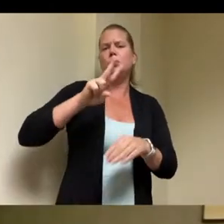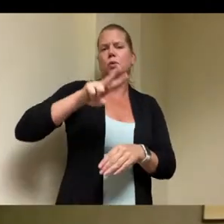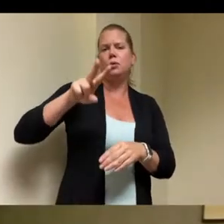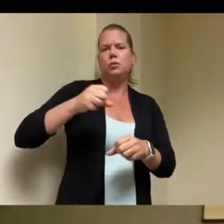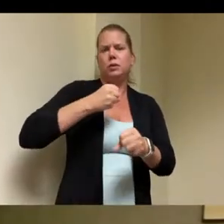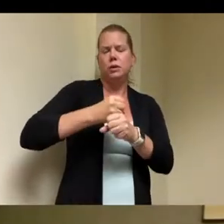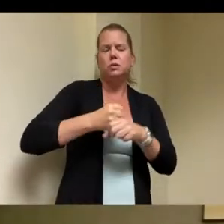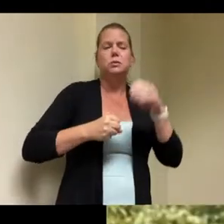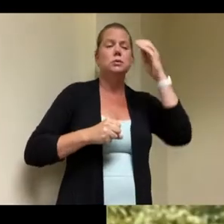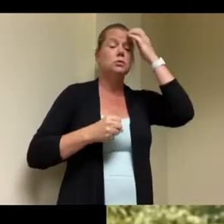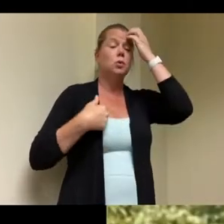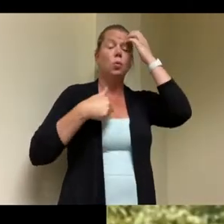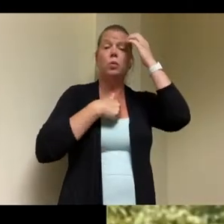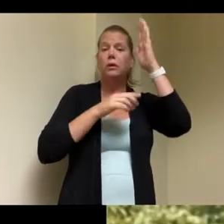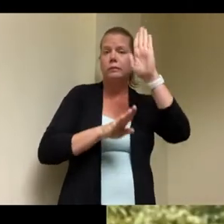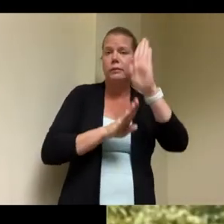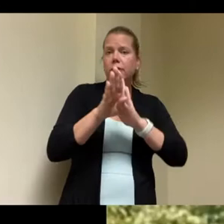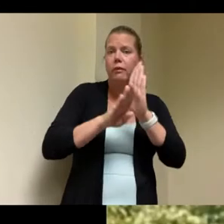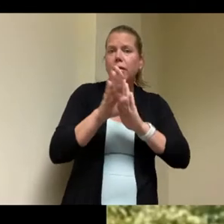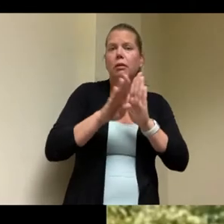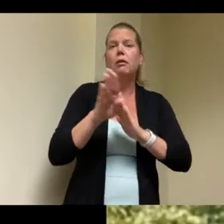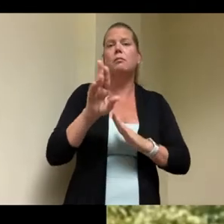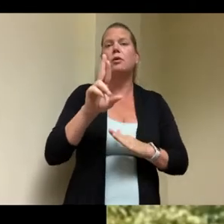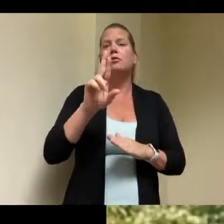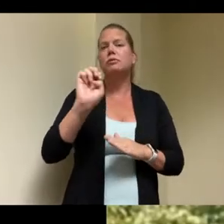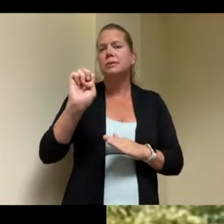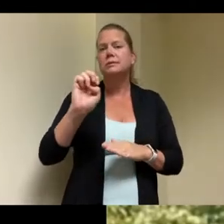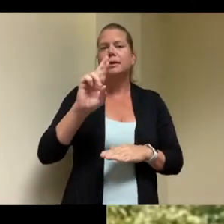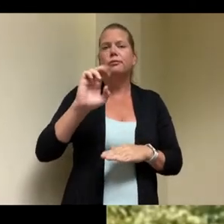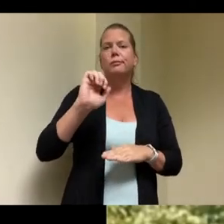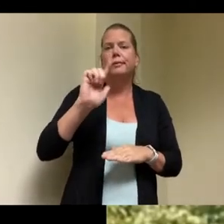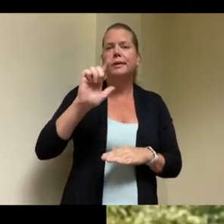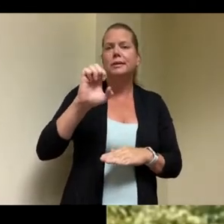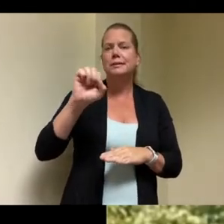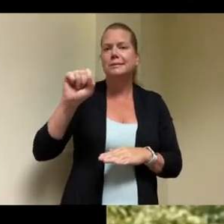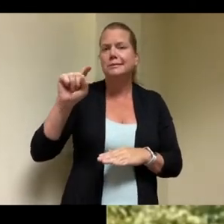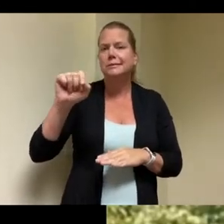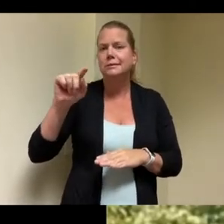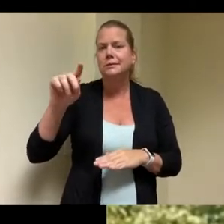been our a major focus uh during that period of time and that